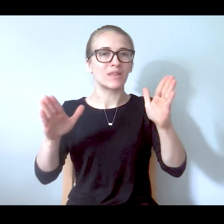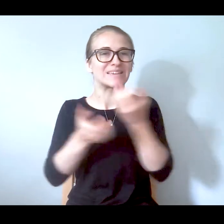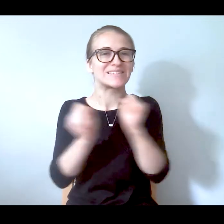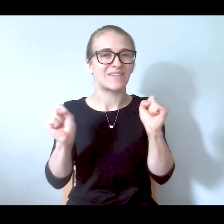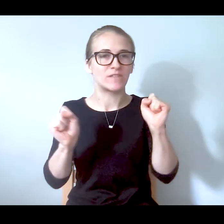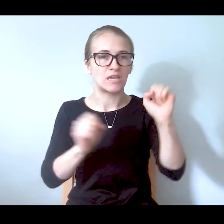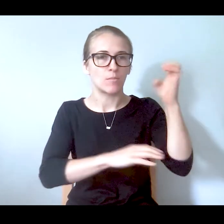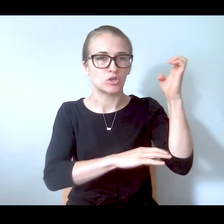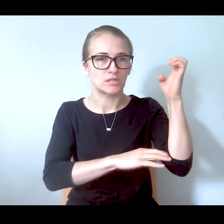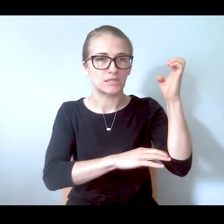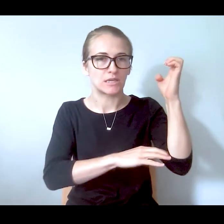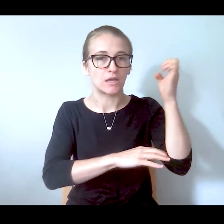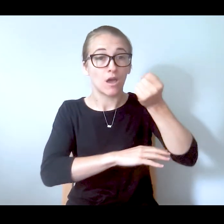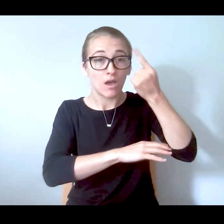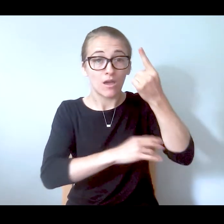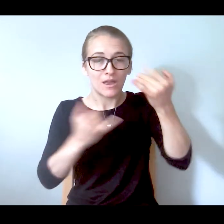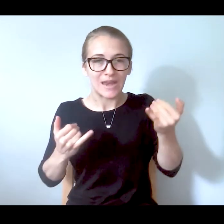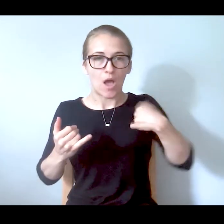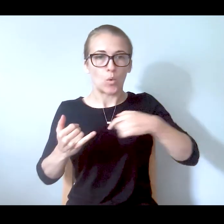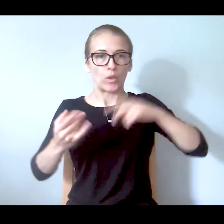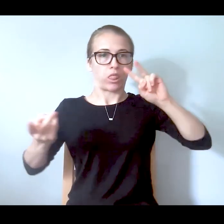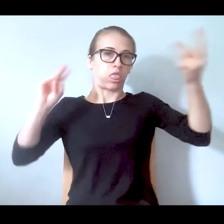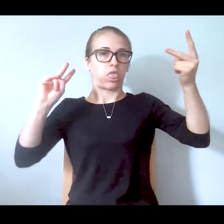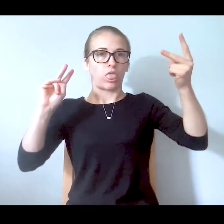conflate the two. With the subway safety plan,